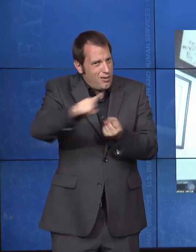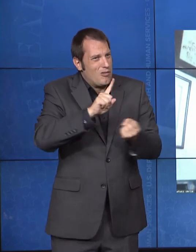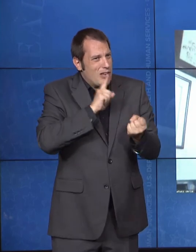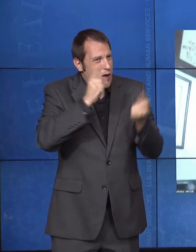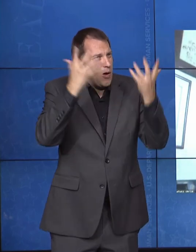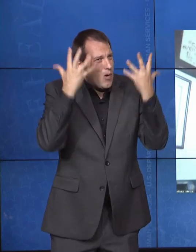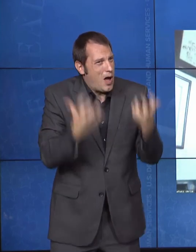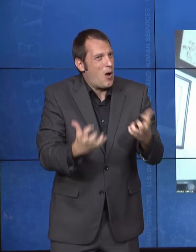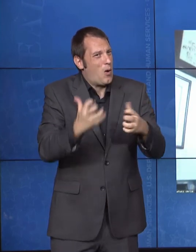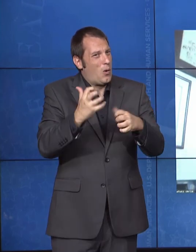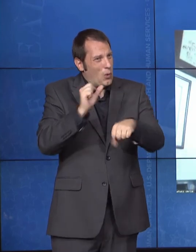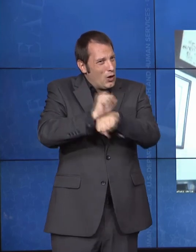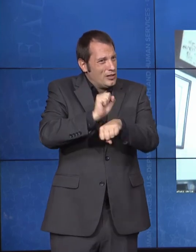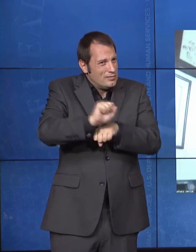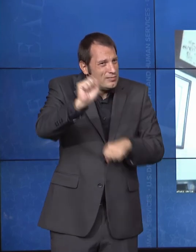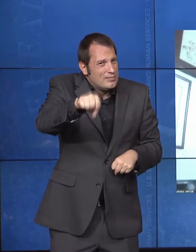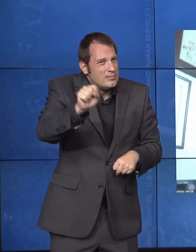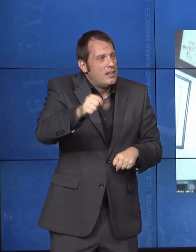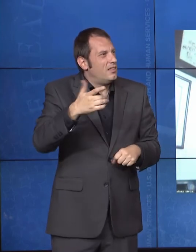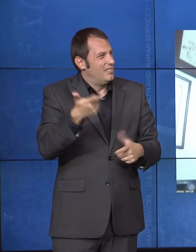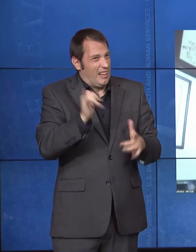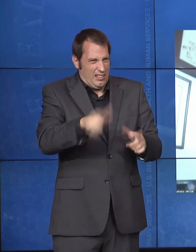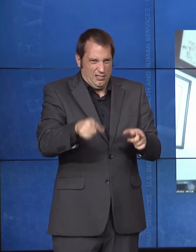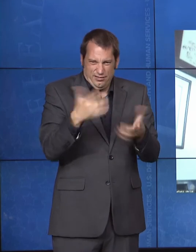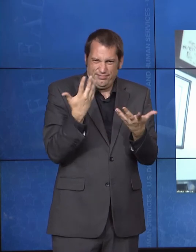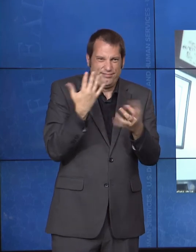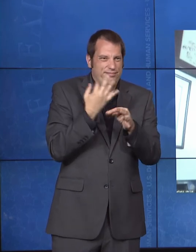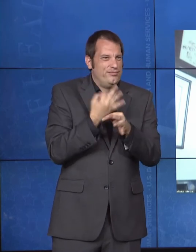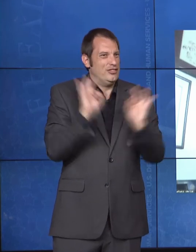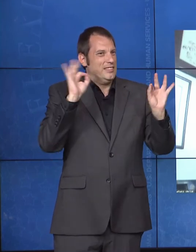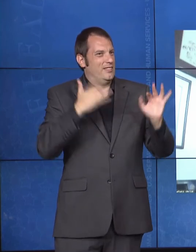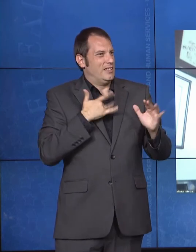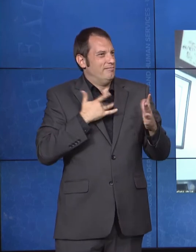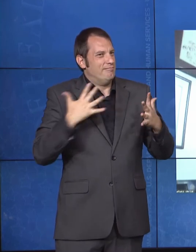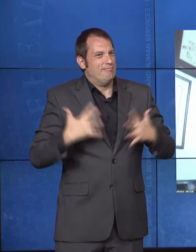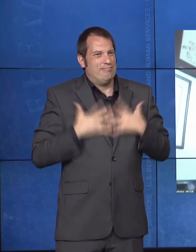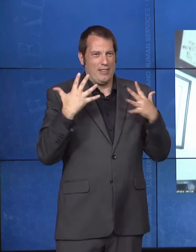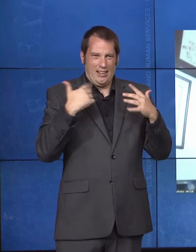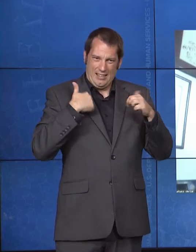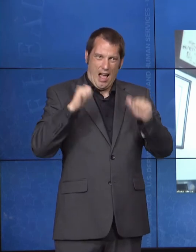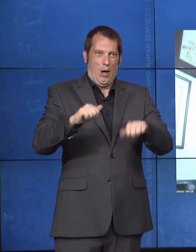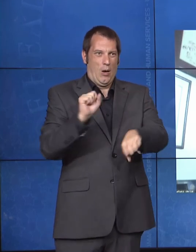So, you know, here at ACL, we lead a multi-agency task force that focuses on increasing employment